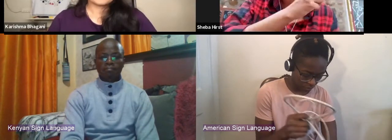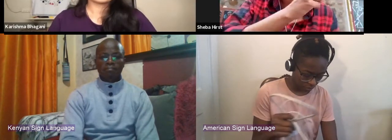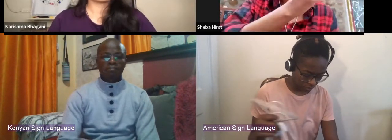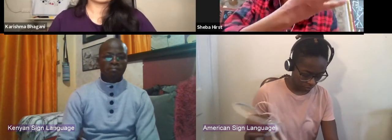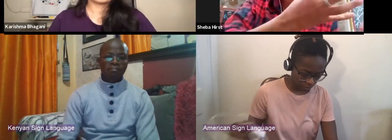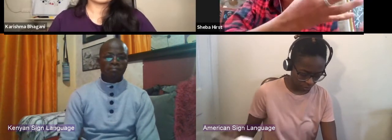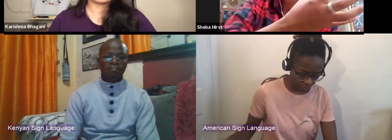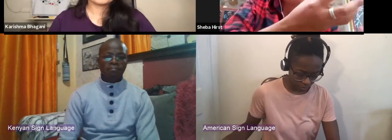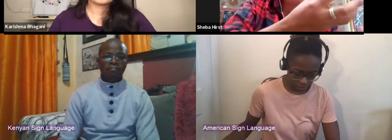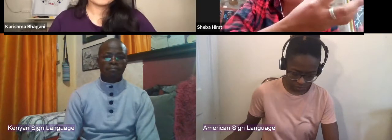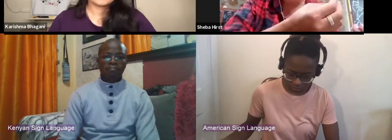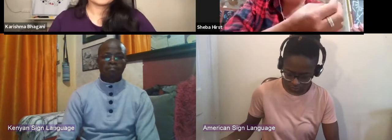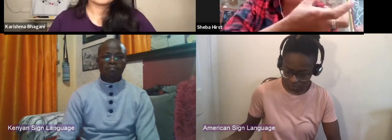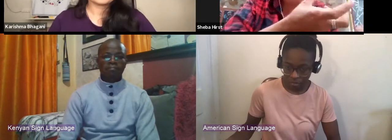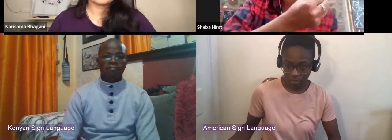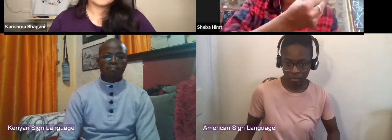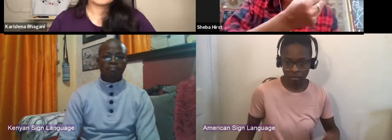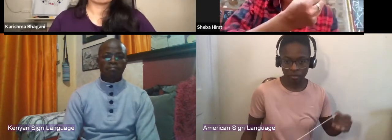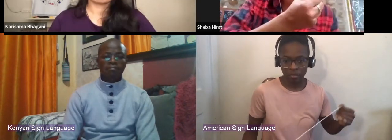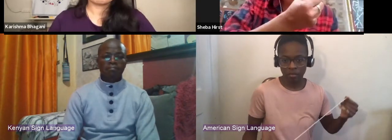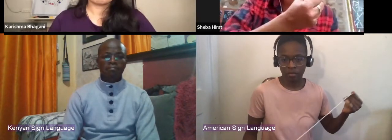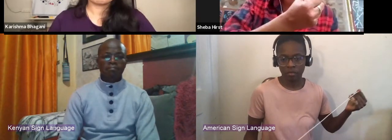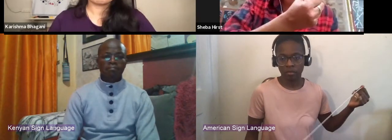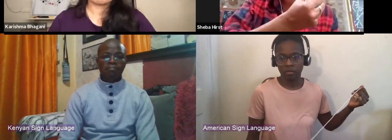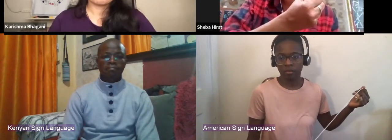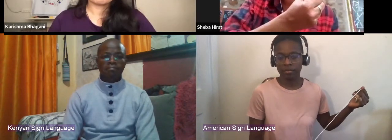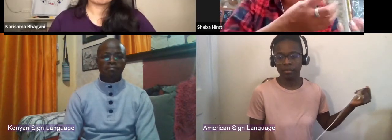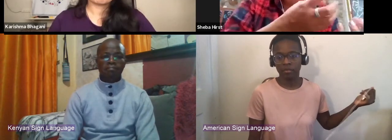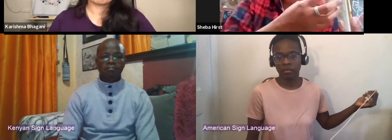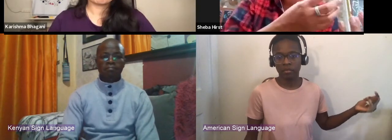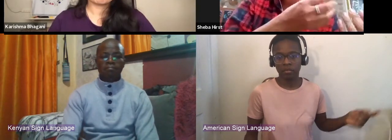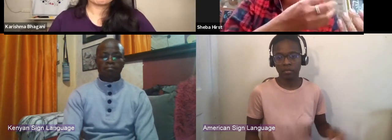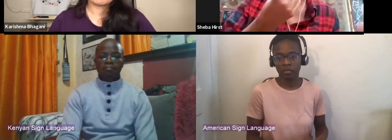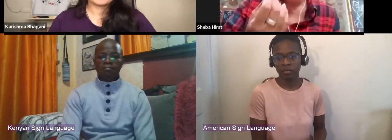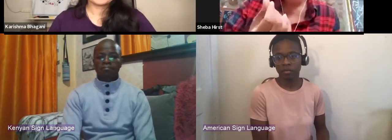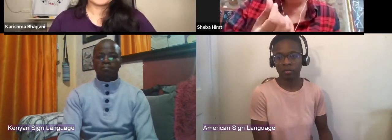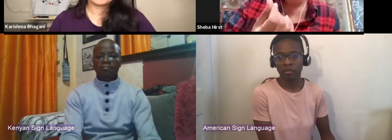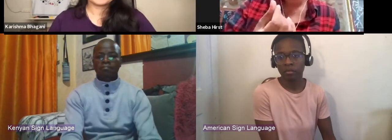for and access to the language of theater.